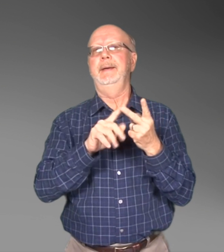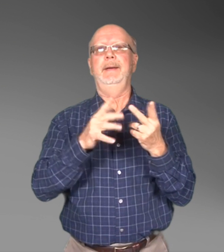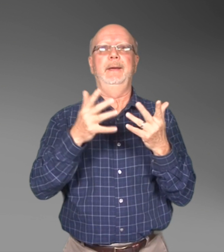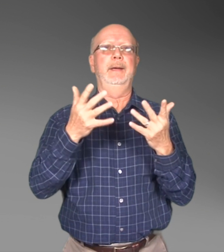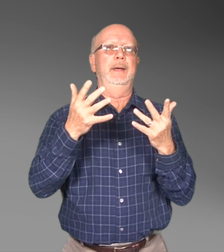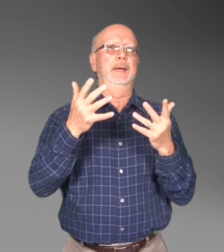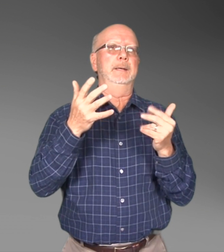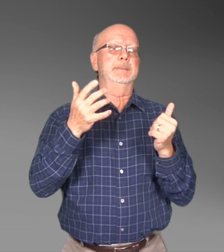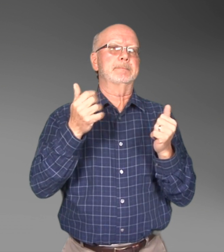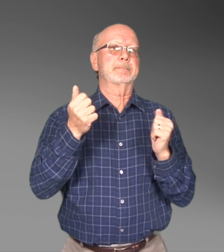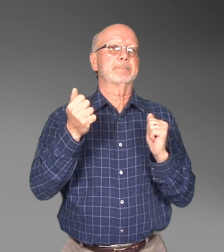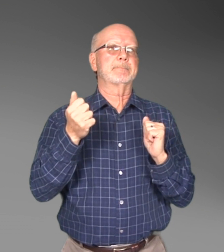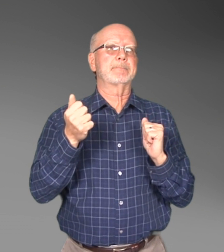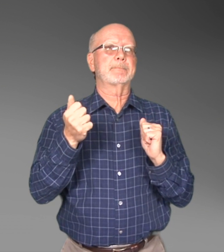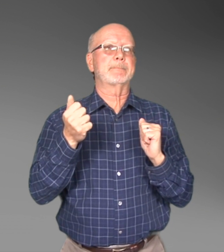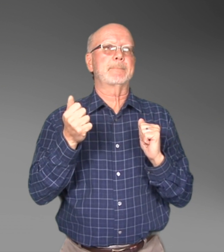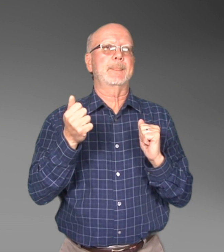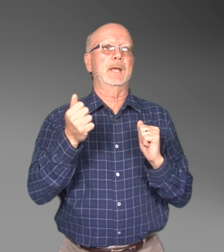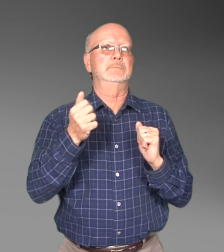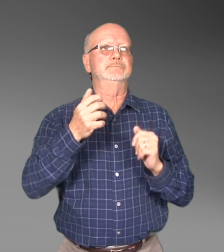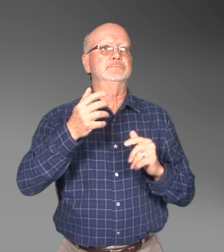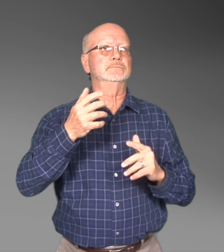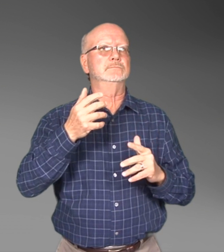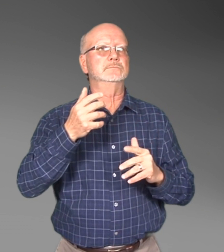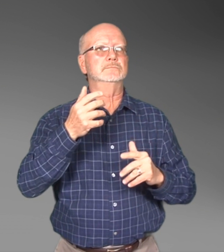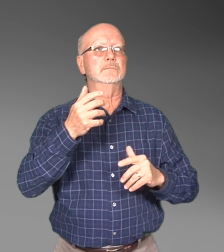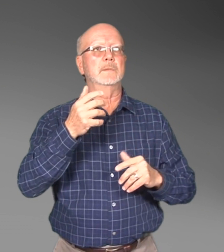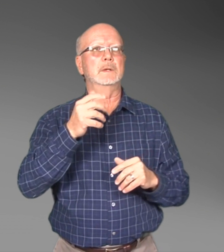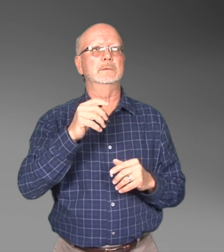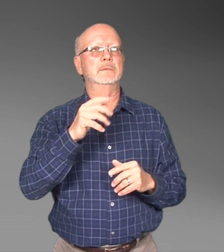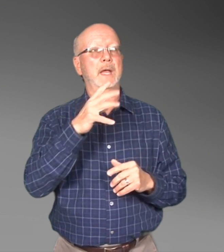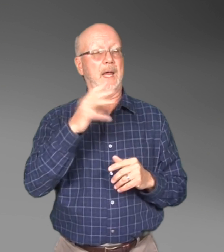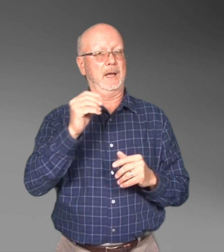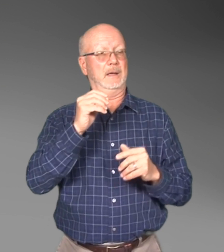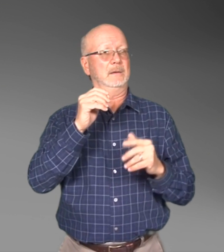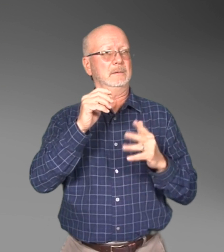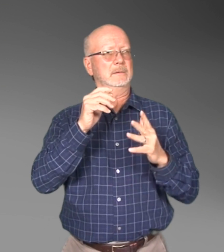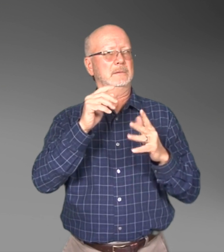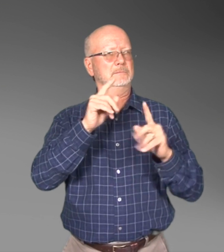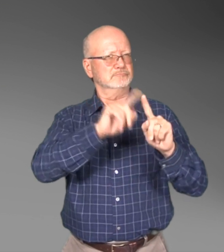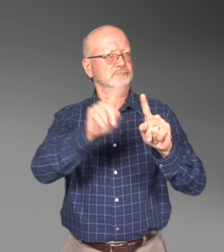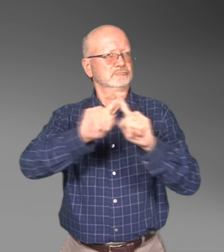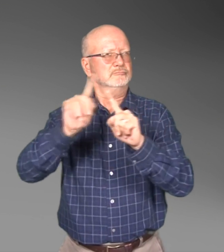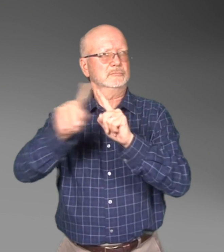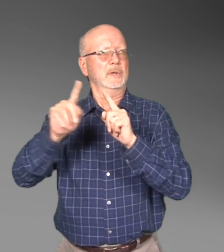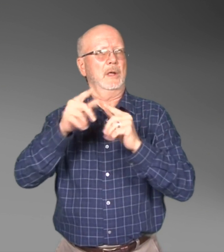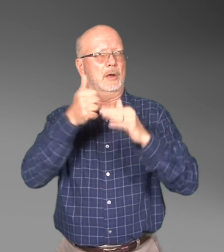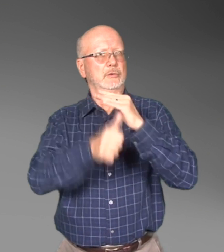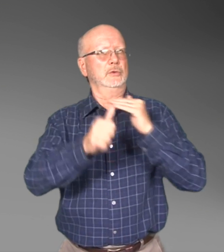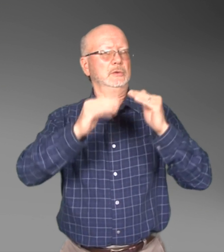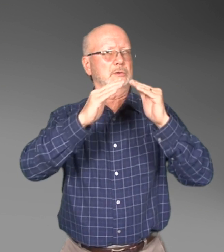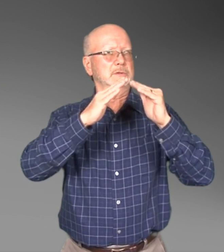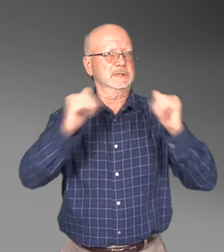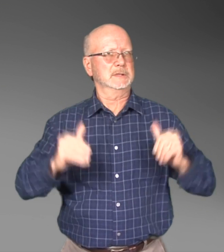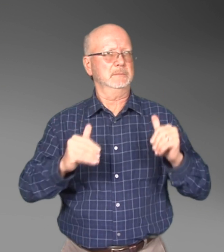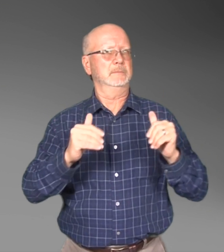and other entities in the justice system; and this may be through Auxiliary Services,